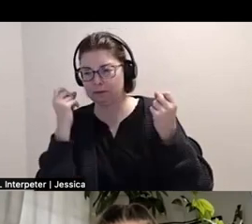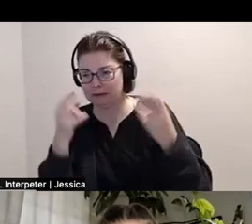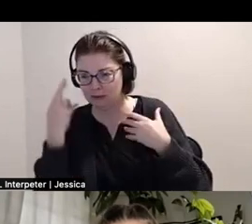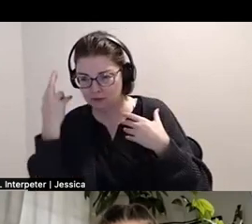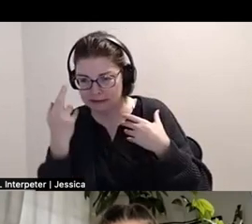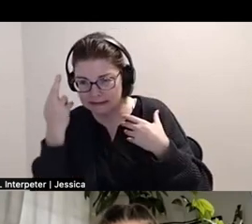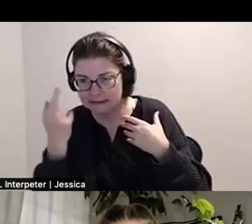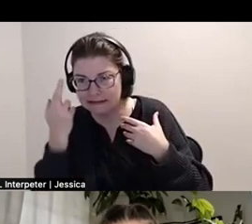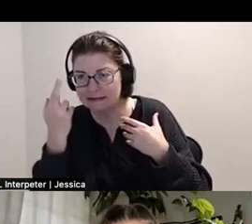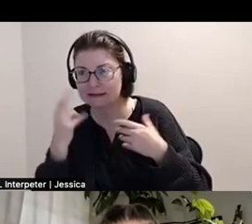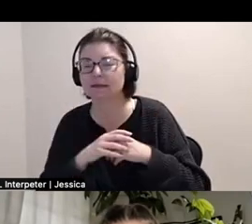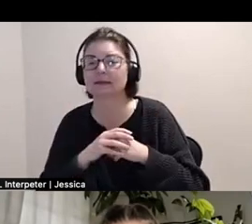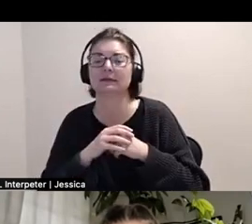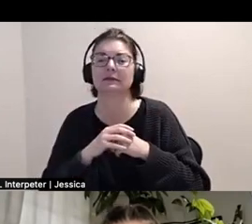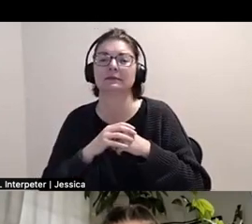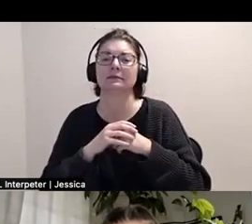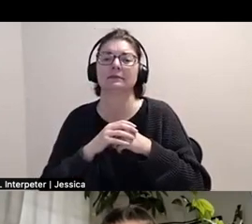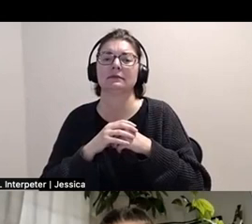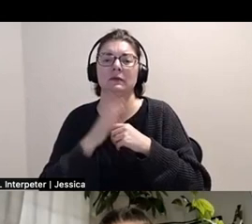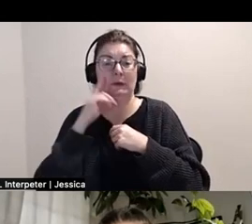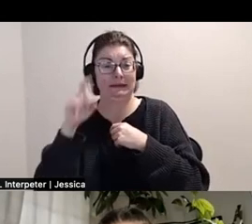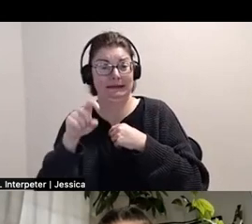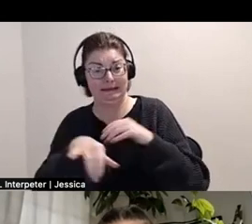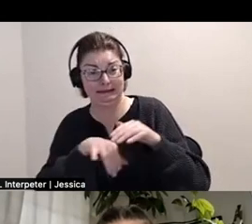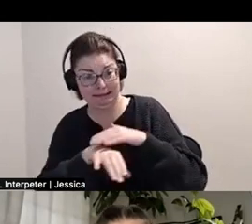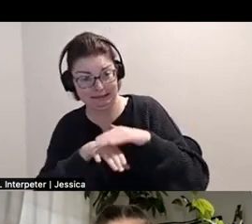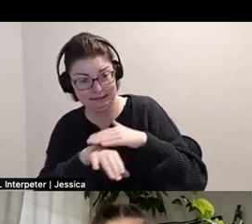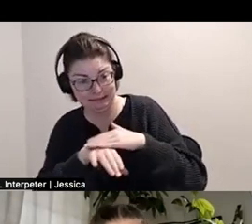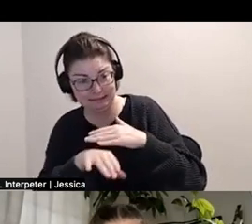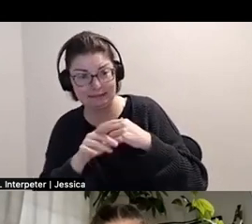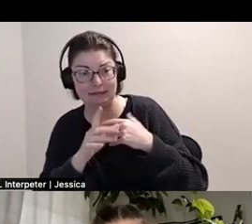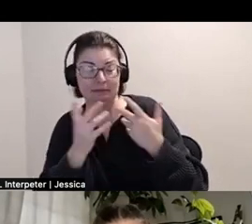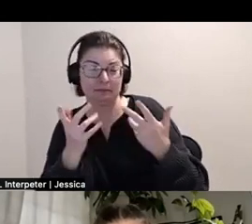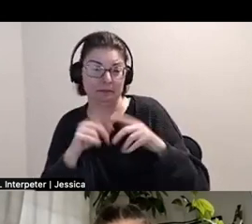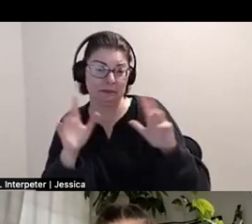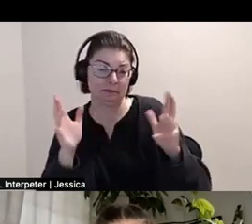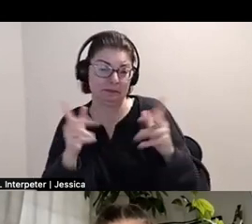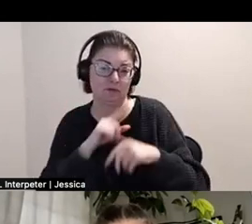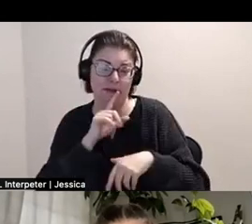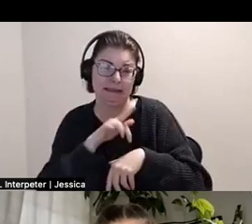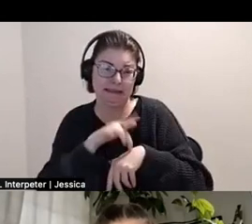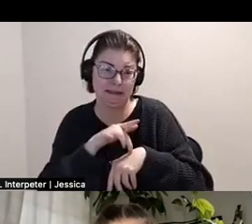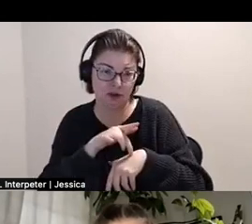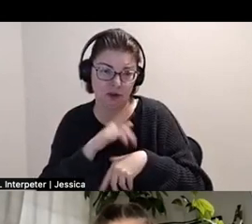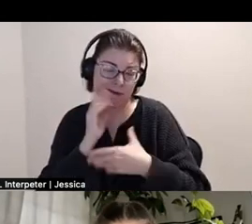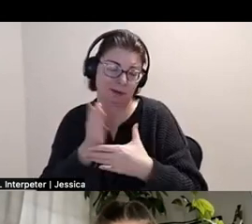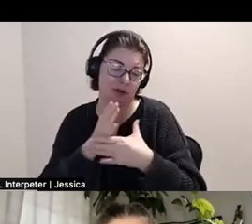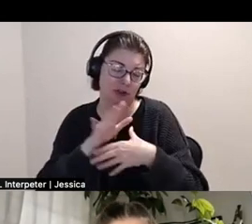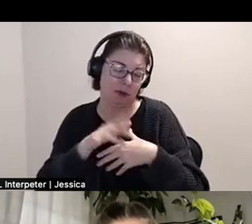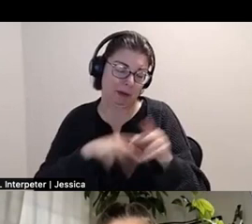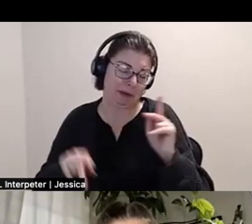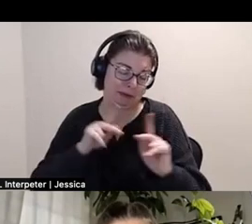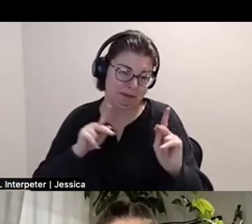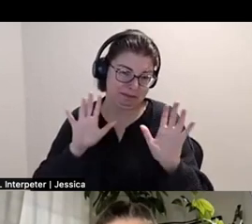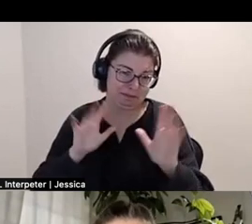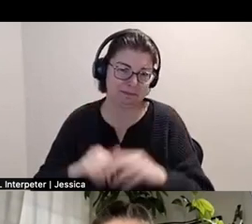needing that access, but. Yeah, I just I really like touching it and I want to share that with people. Anyways.